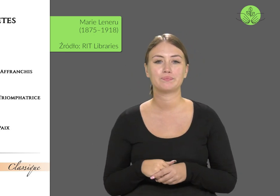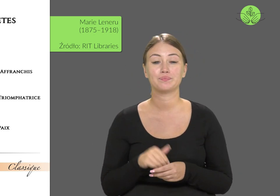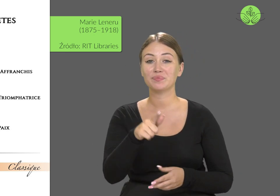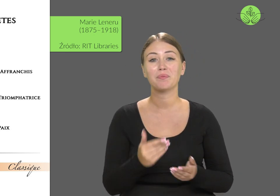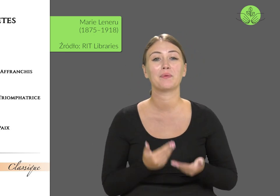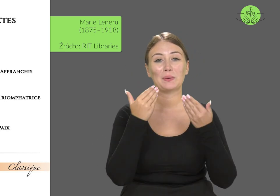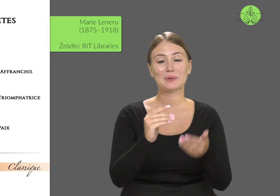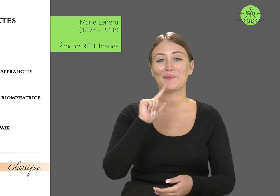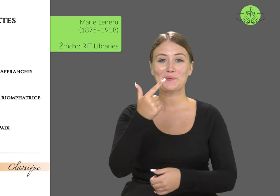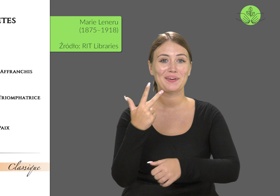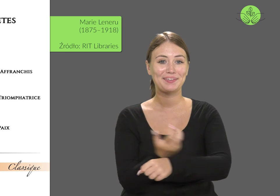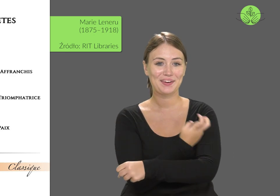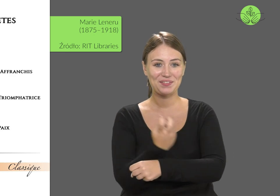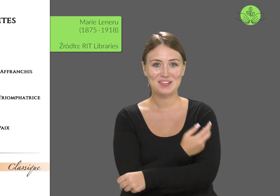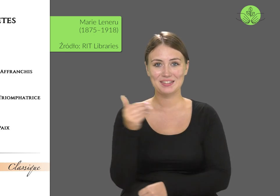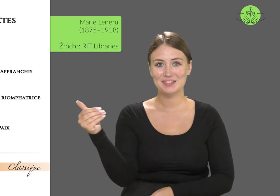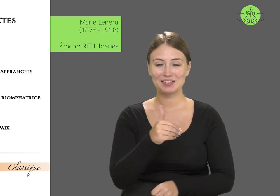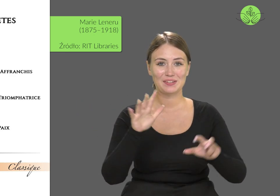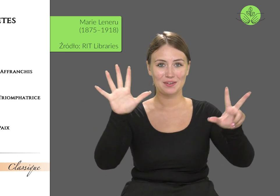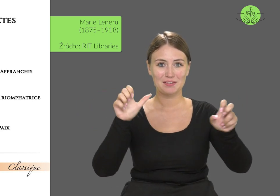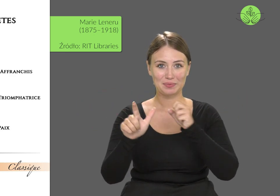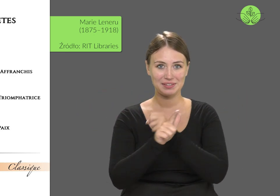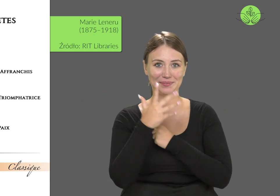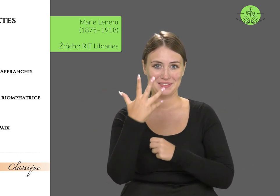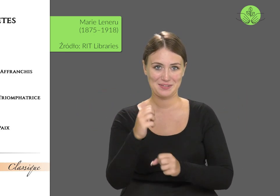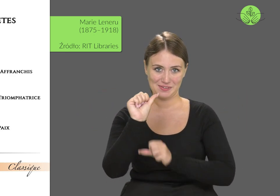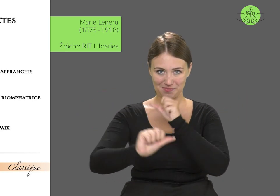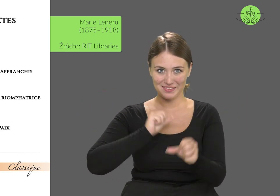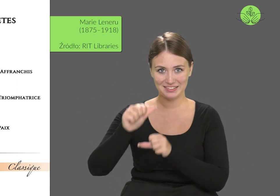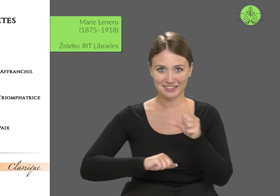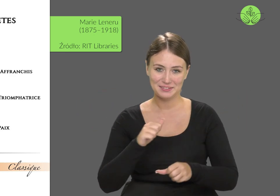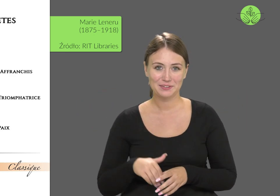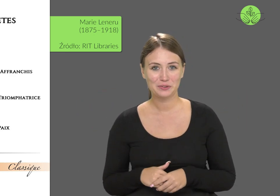She was born on June 2, 1875.